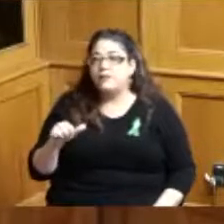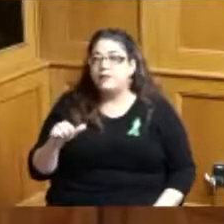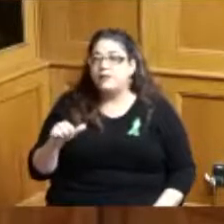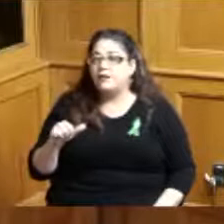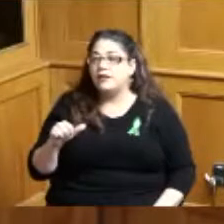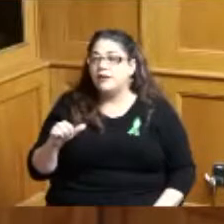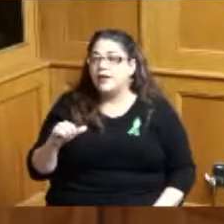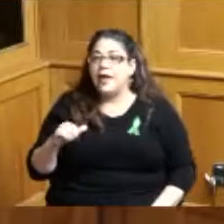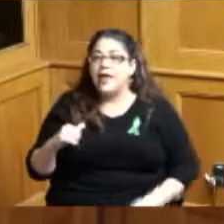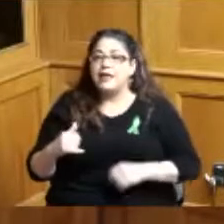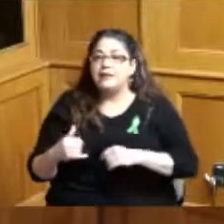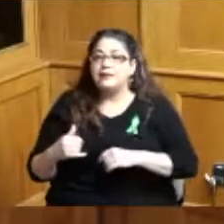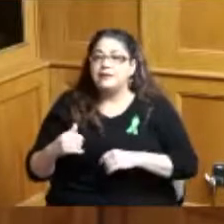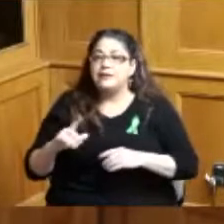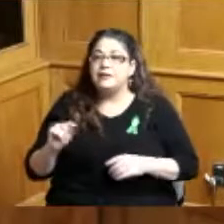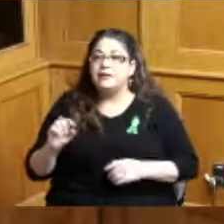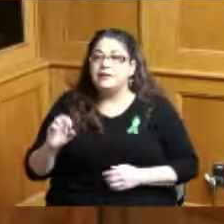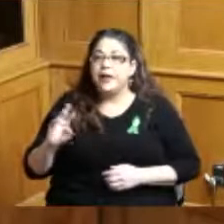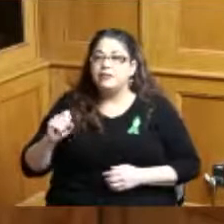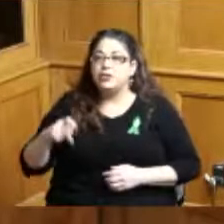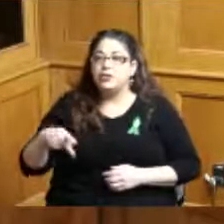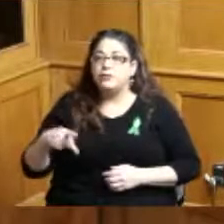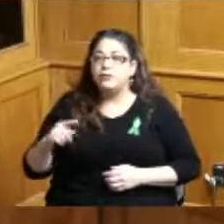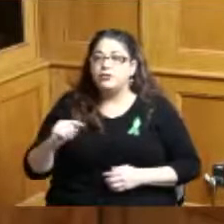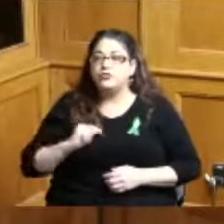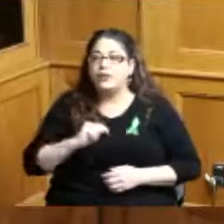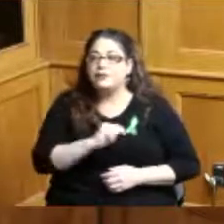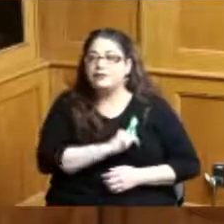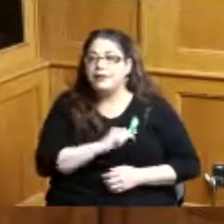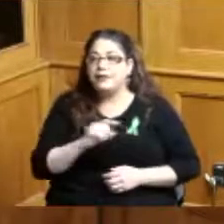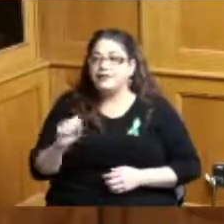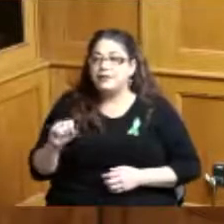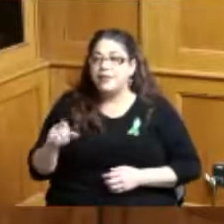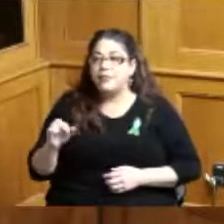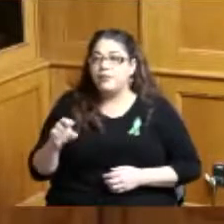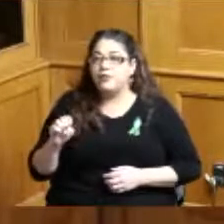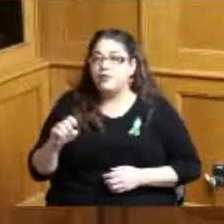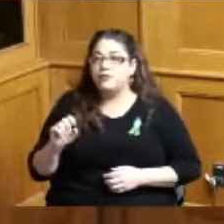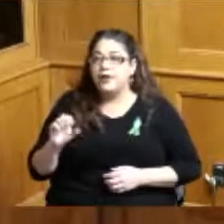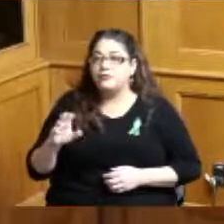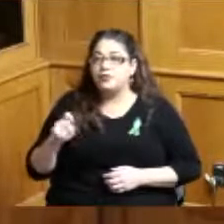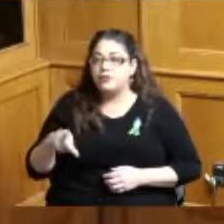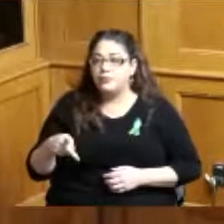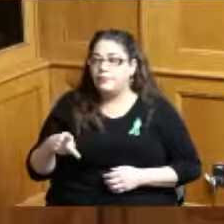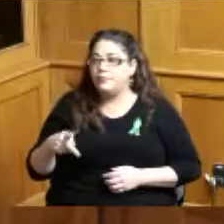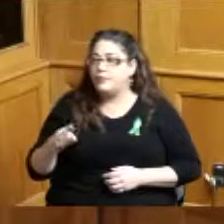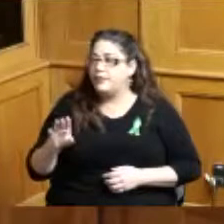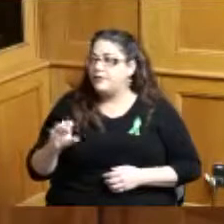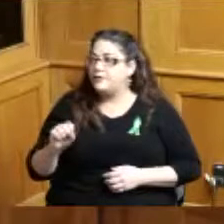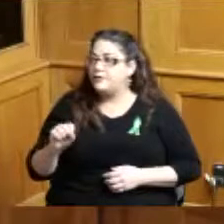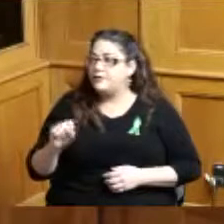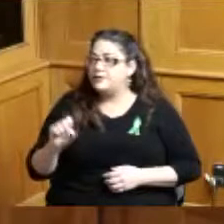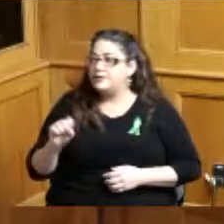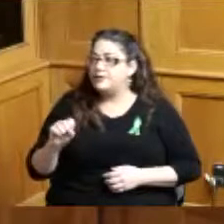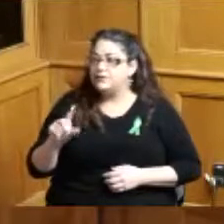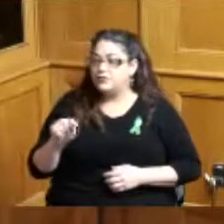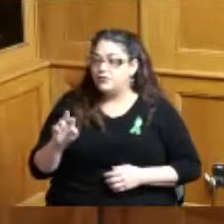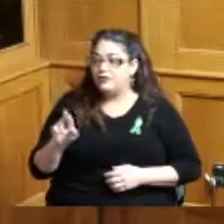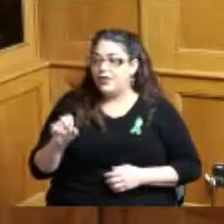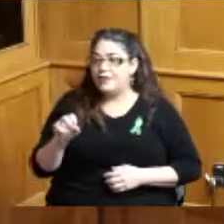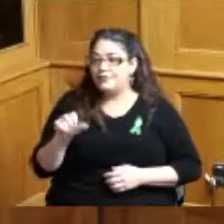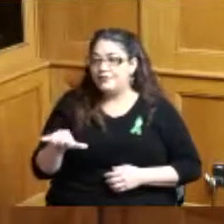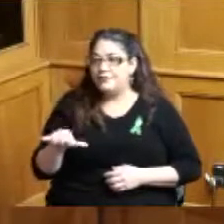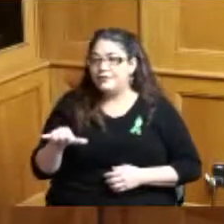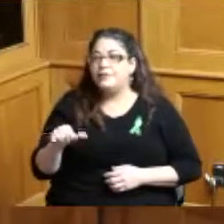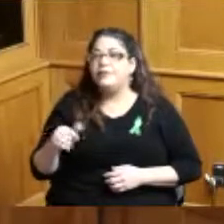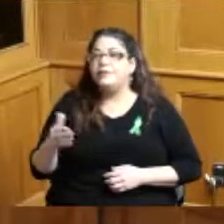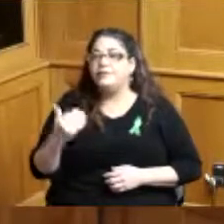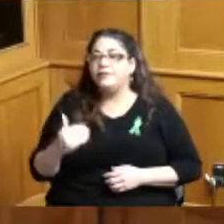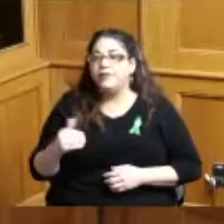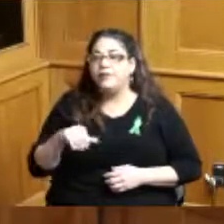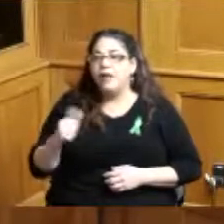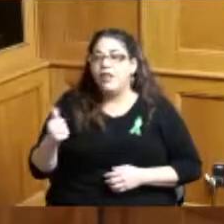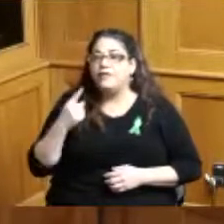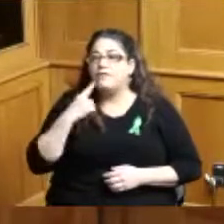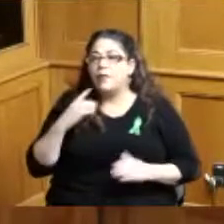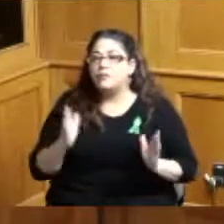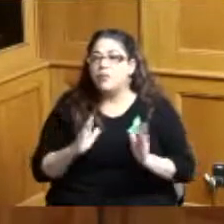Trustee Tracy Schwegman Sycamore Township village Mayor Mayor Ruby Kinsey Mumphrey small city mayor